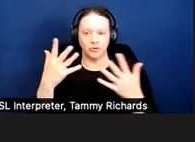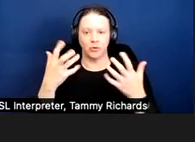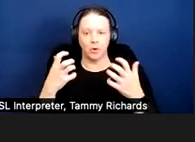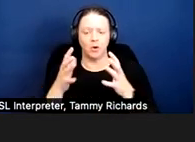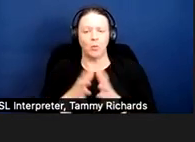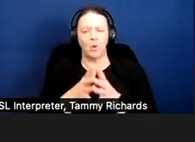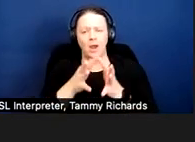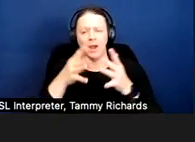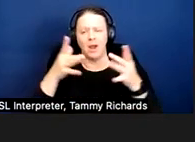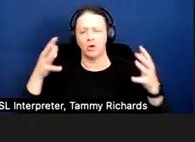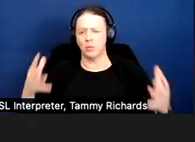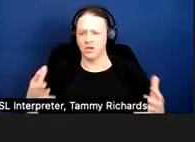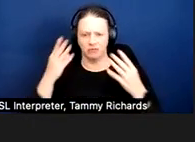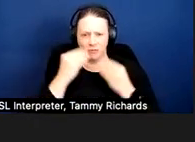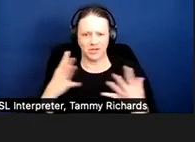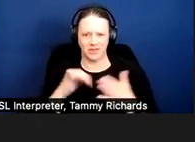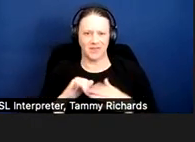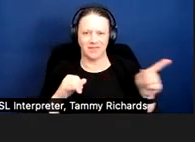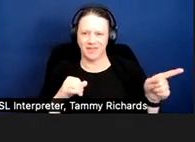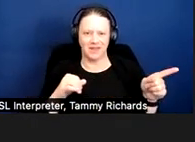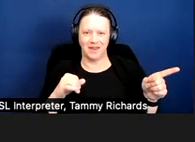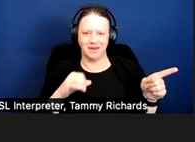information that they're not entitled to.